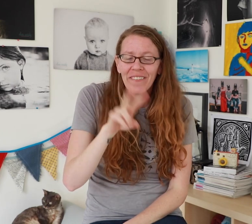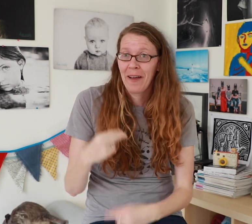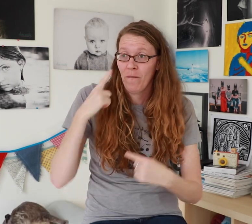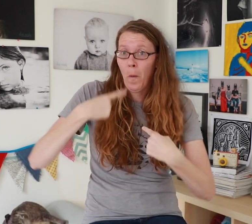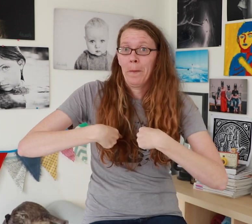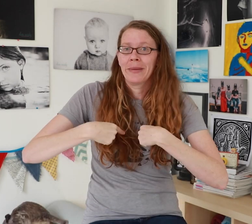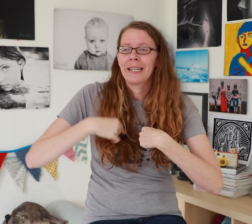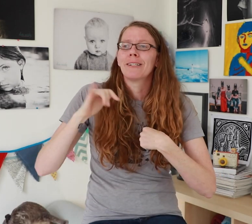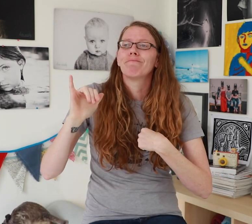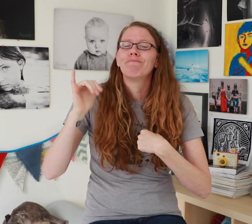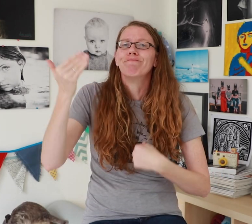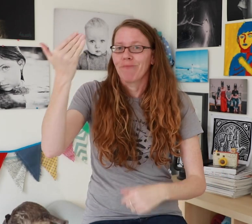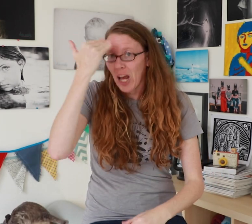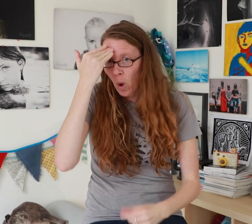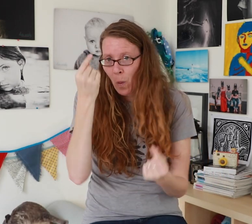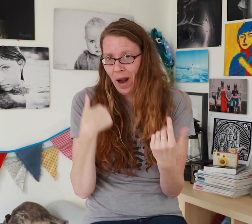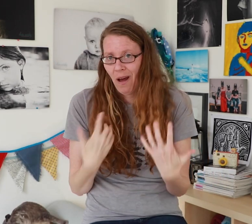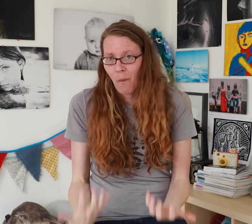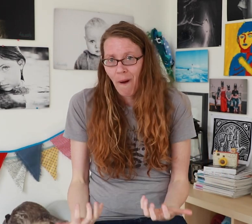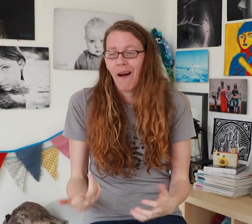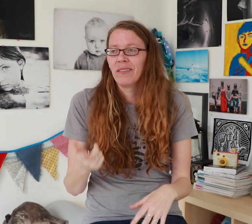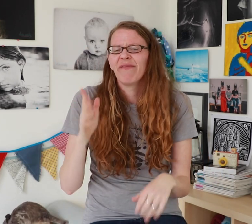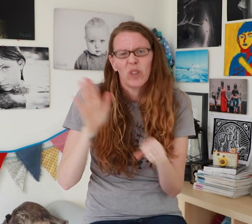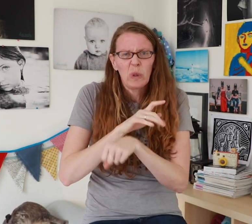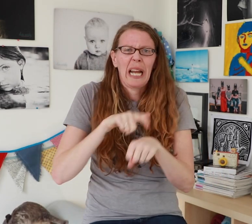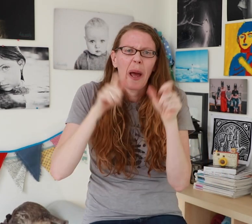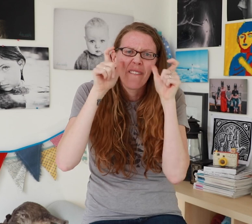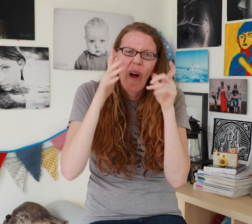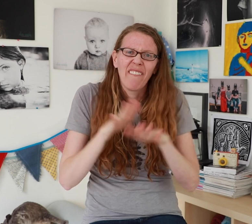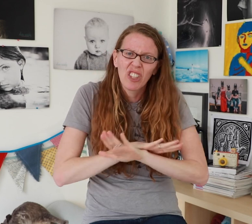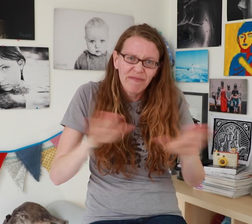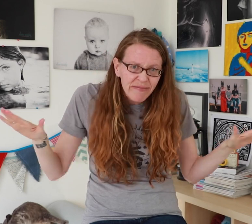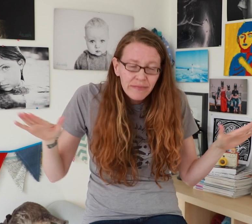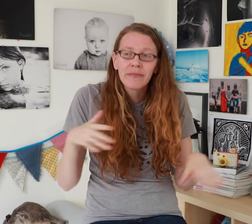For me, that journey was to figure out what I wanted -- and that was to be a full-time photographer.